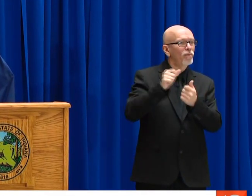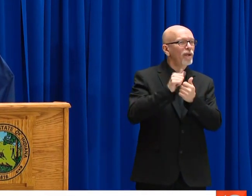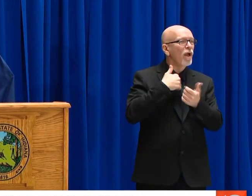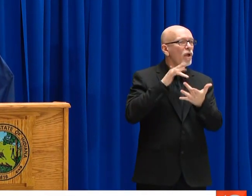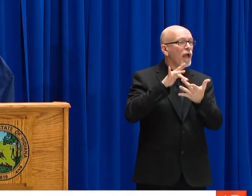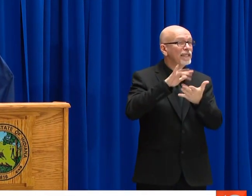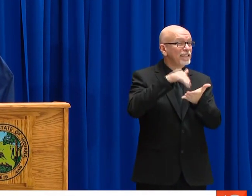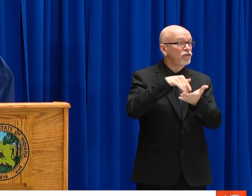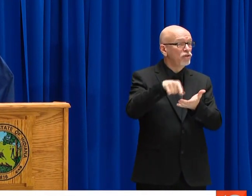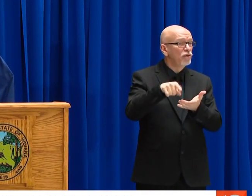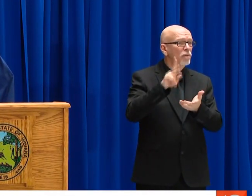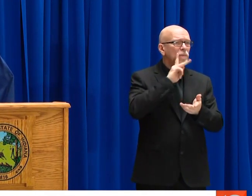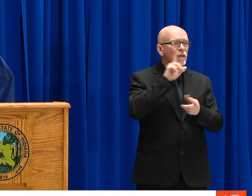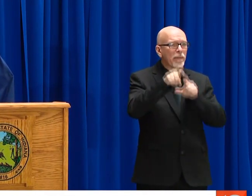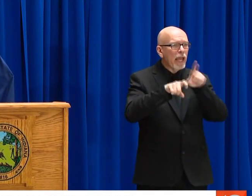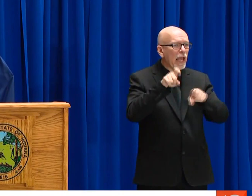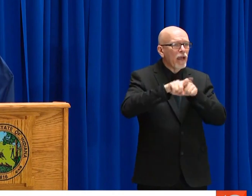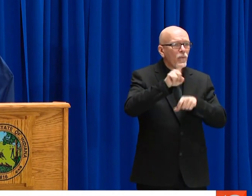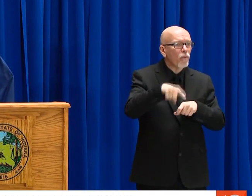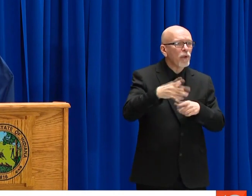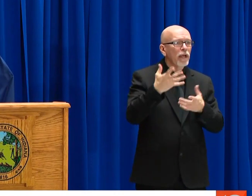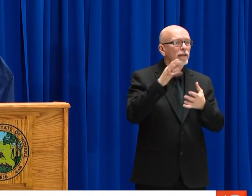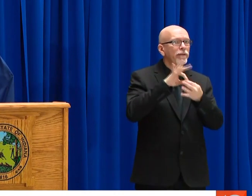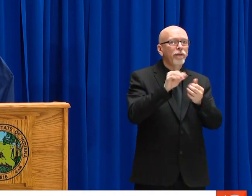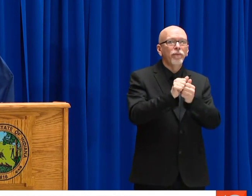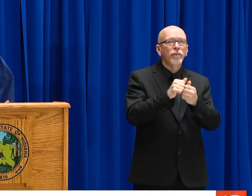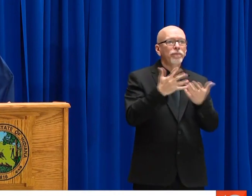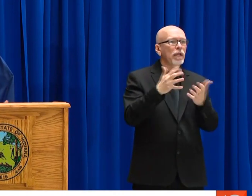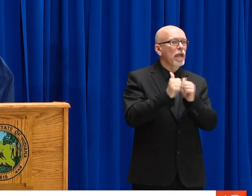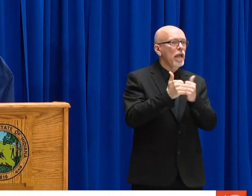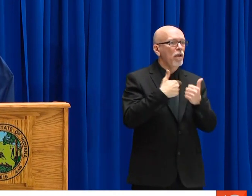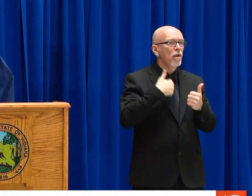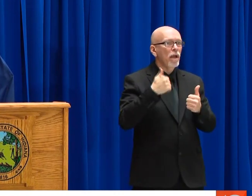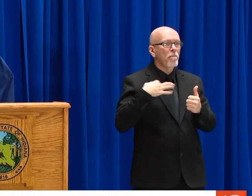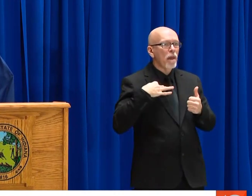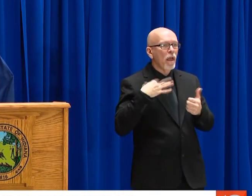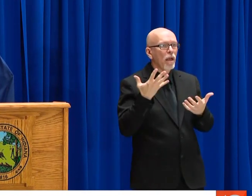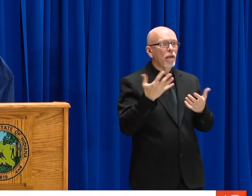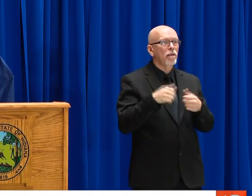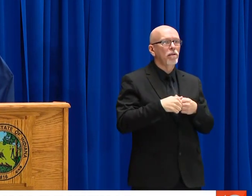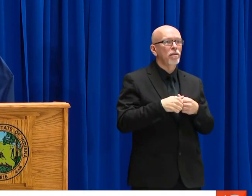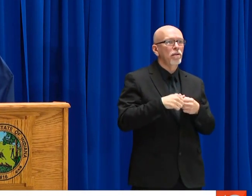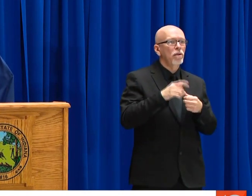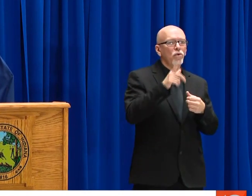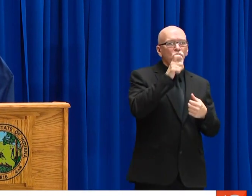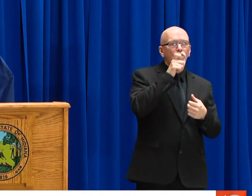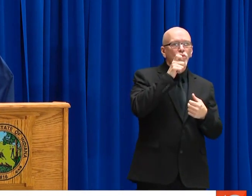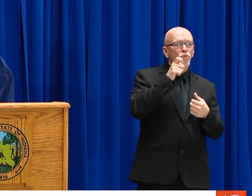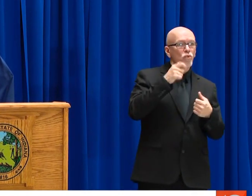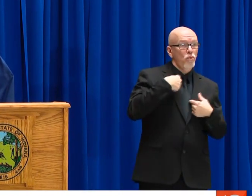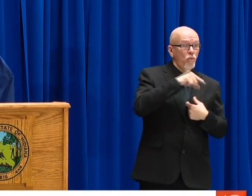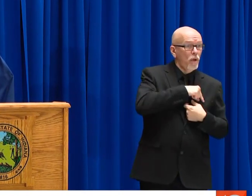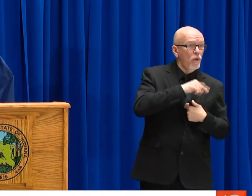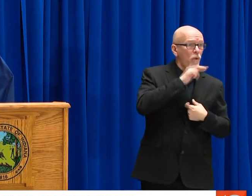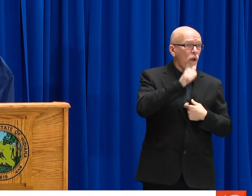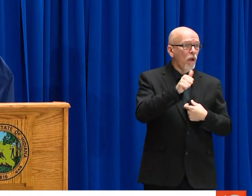FOR YOU, YESTERDAY ALONE WE FEEL THAT OVER 38,000 PHONE CALLS WITH OUR CONTACT CENTER, ASKING